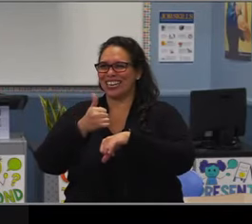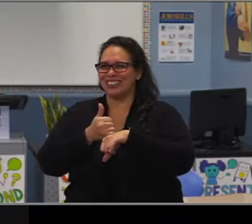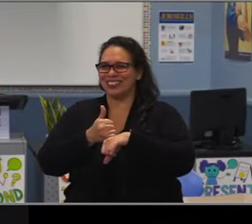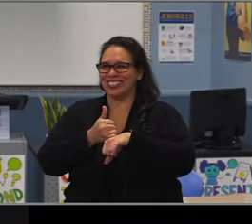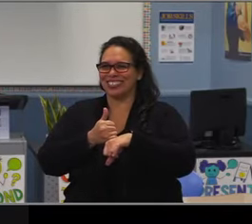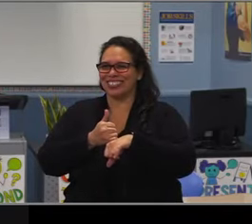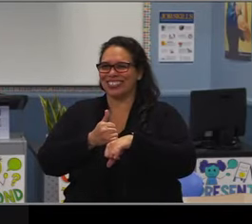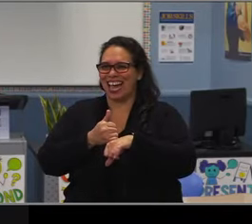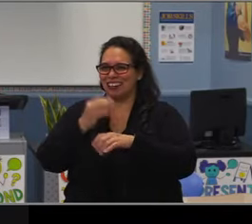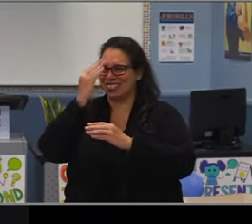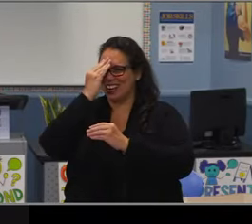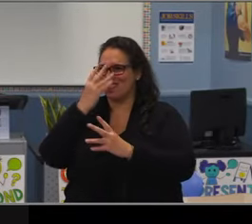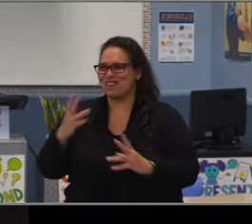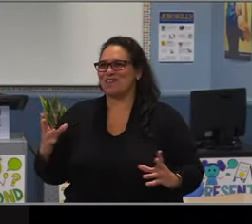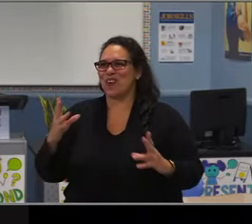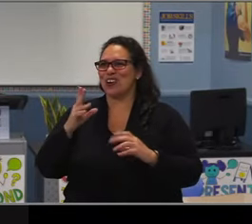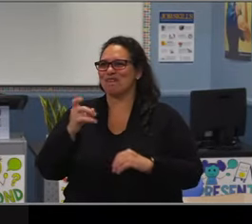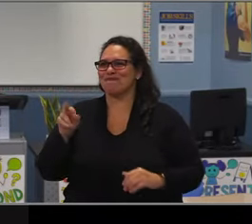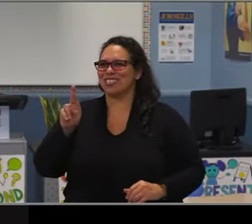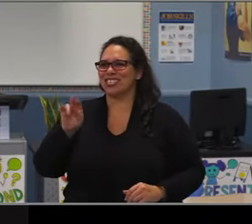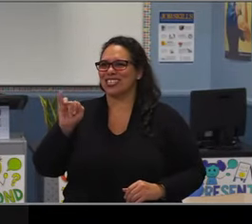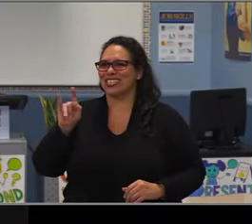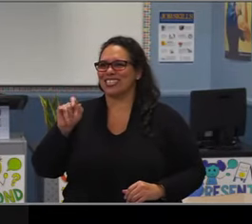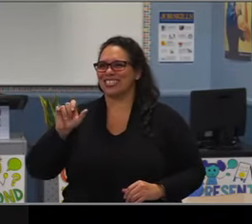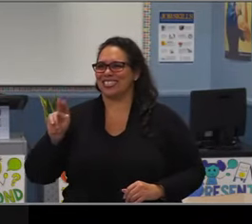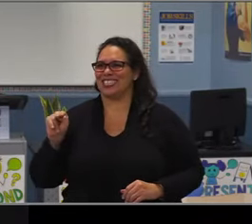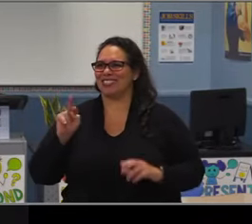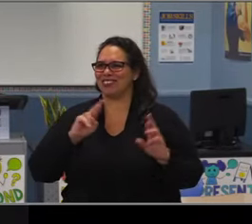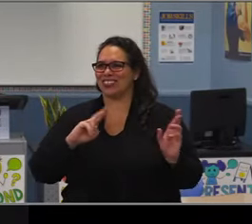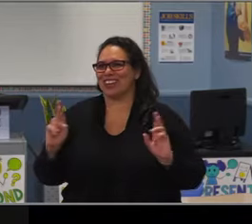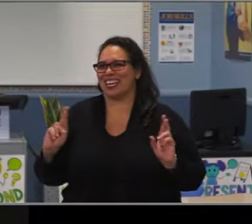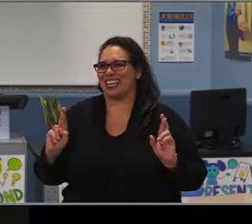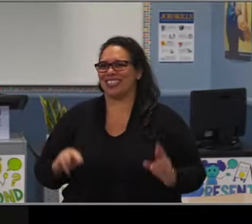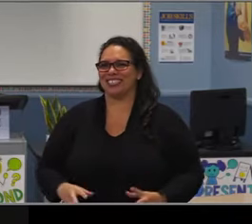and ensuring that no student is left behind by our system